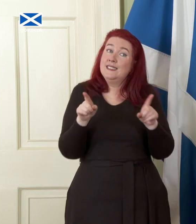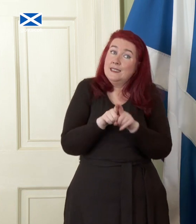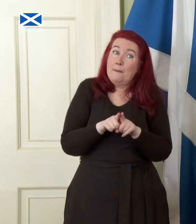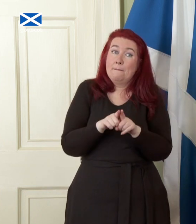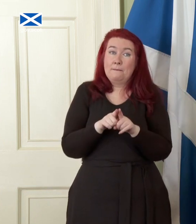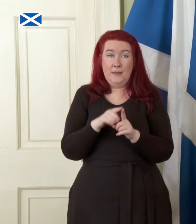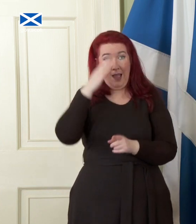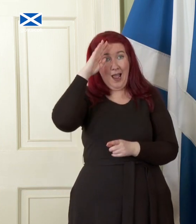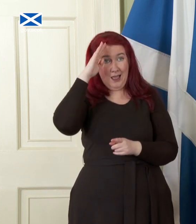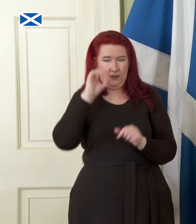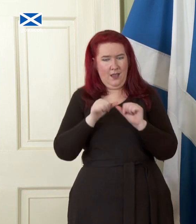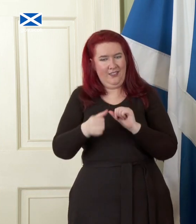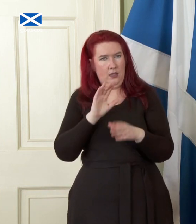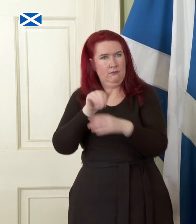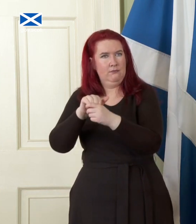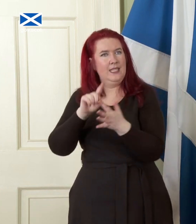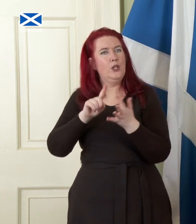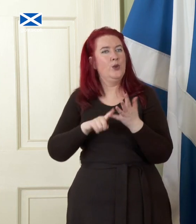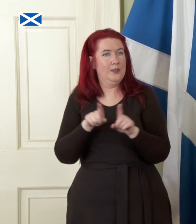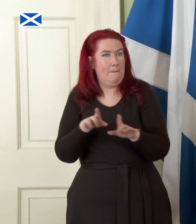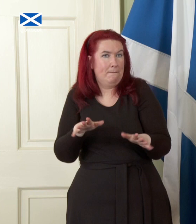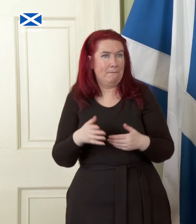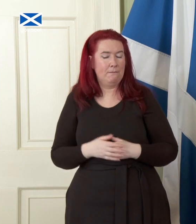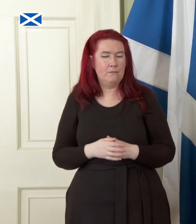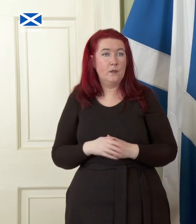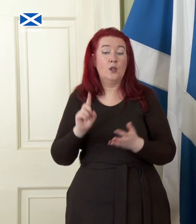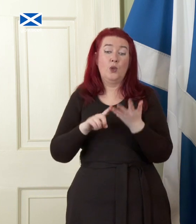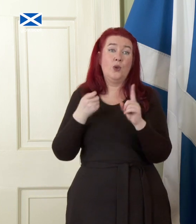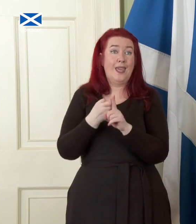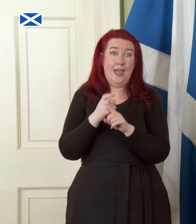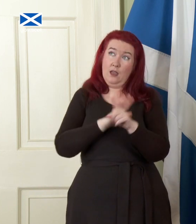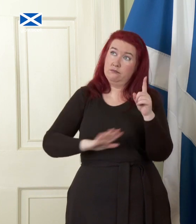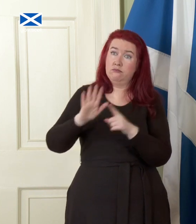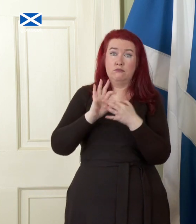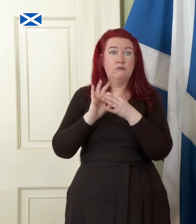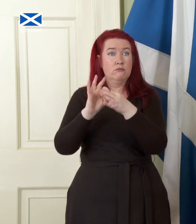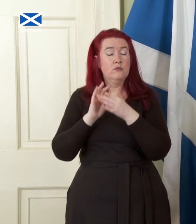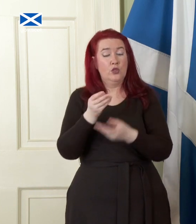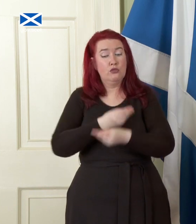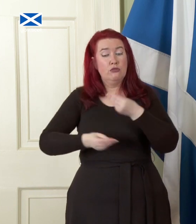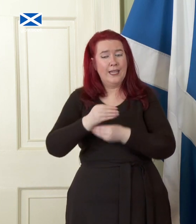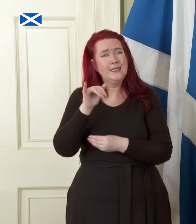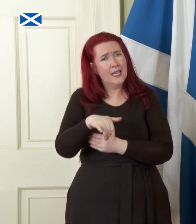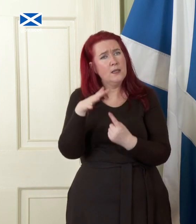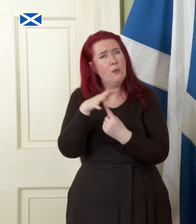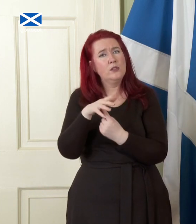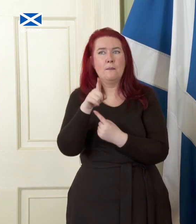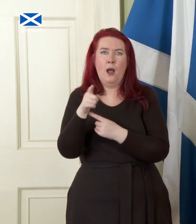joining the EU. Trade across the UK is important but that must not be the limit of our ambition,